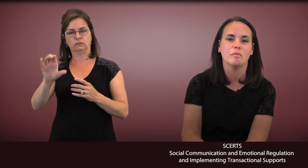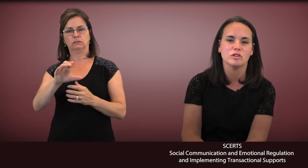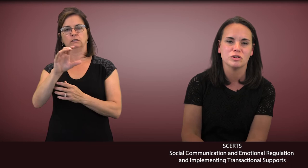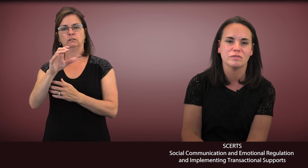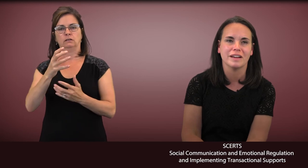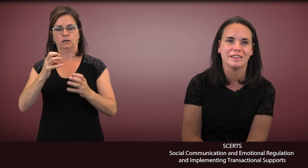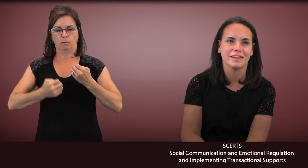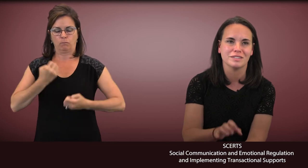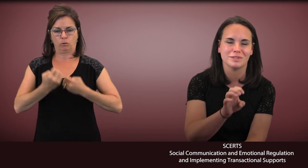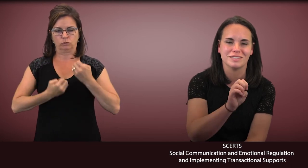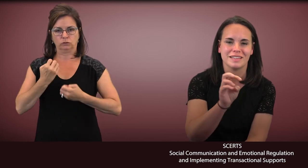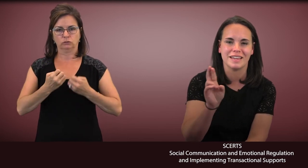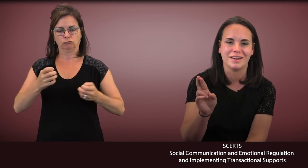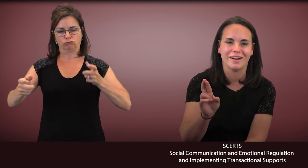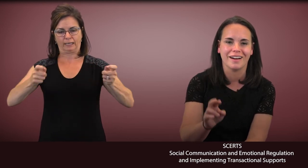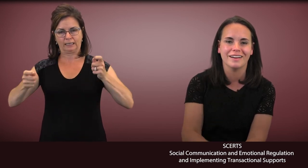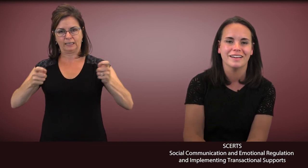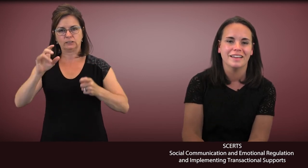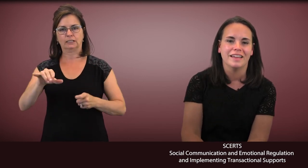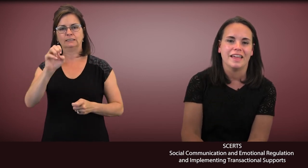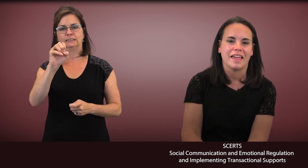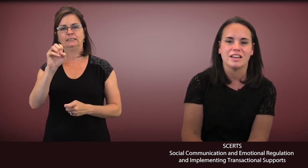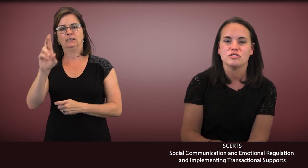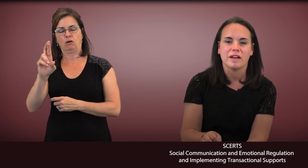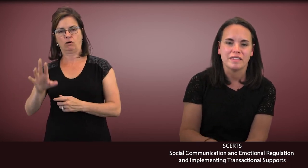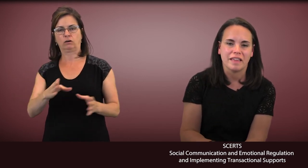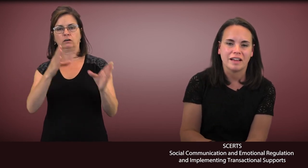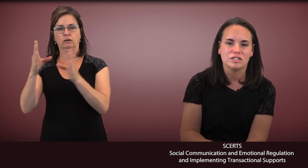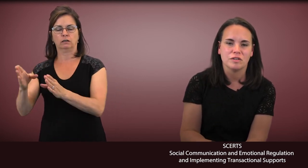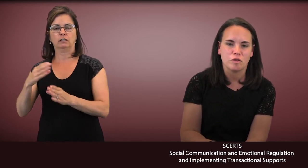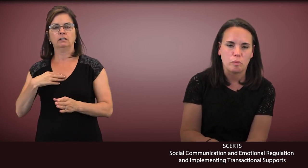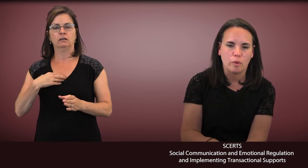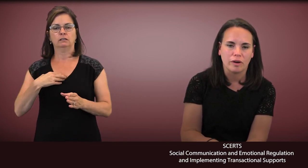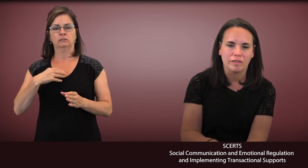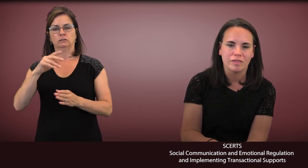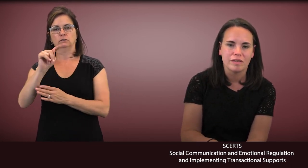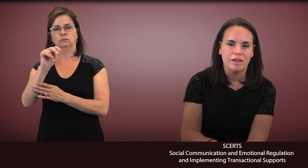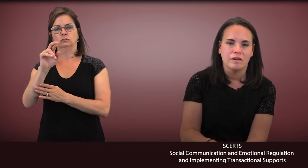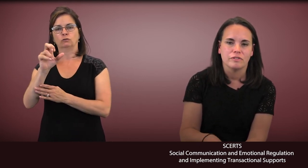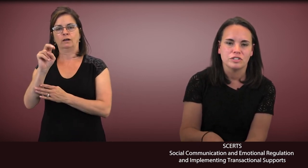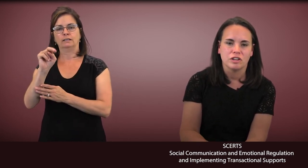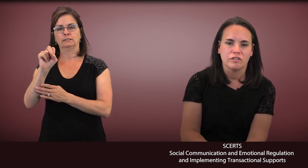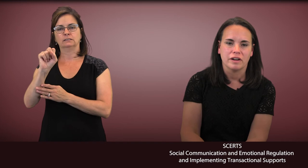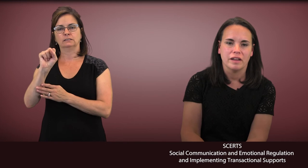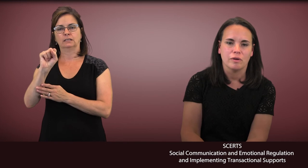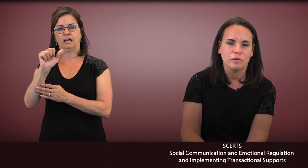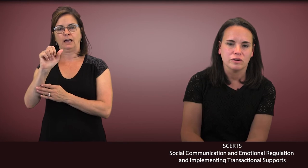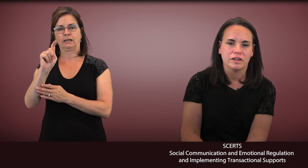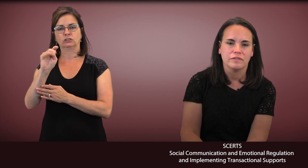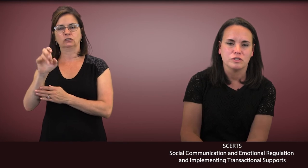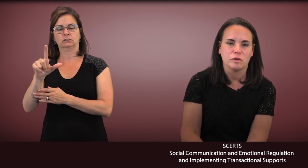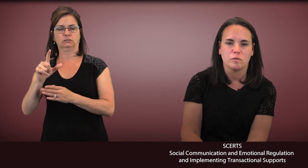emotional regulation which is the "ER", and transactional supports for children and older individuals